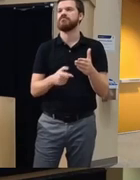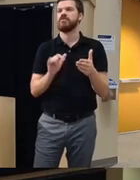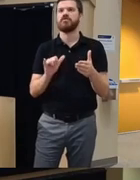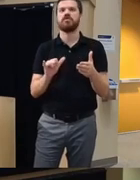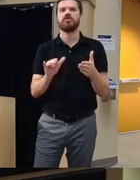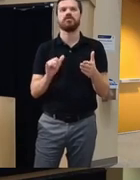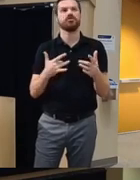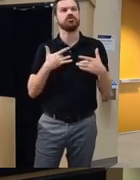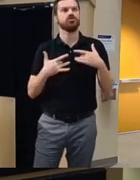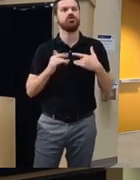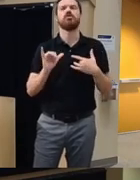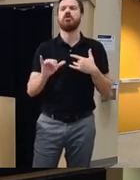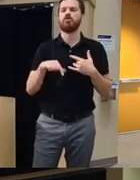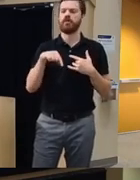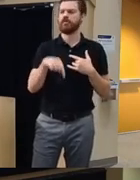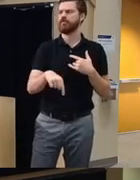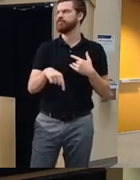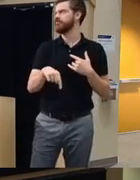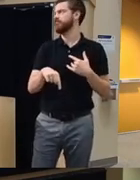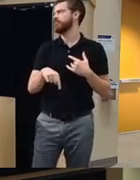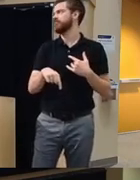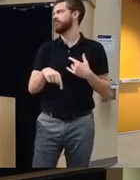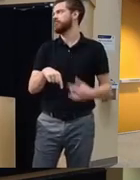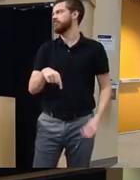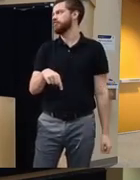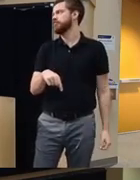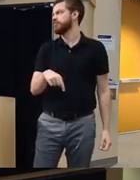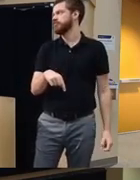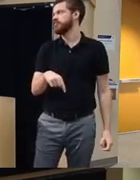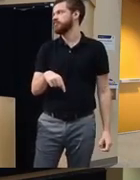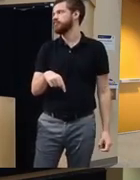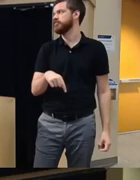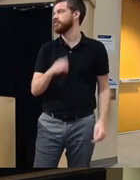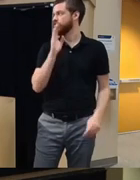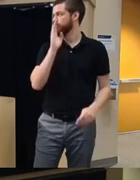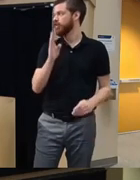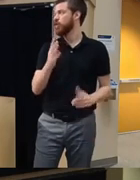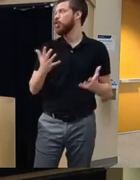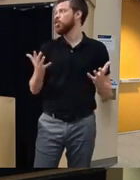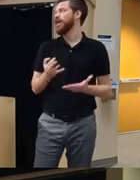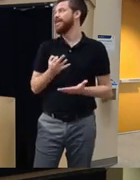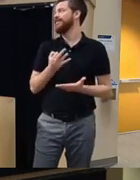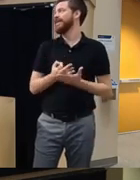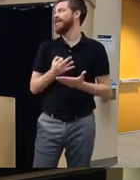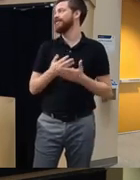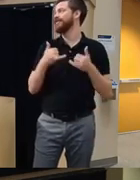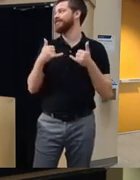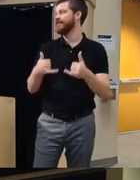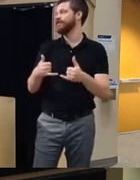how this might be you know direct quote is what Financial incentive does an organization have to